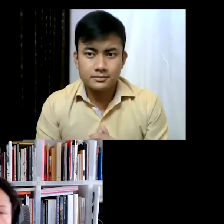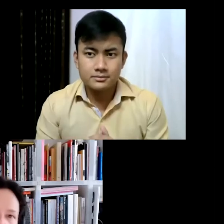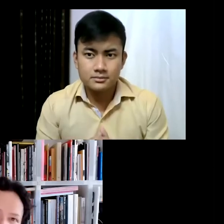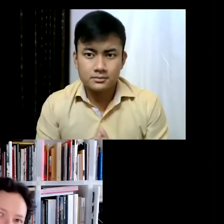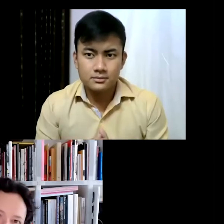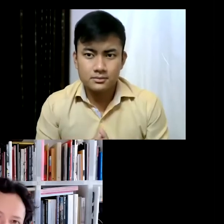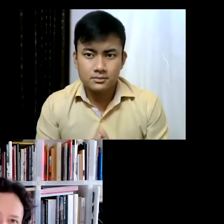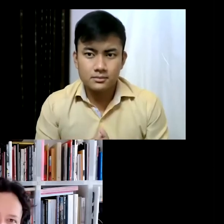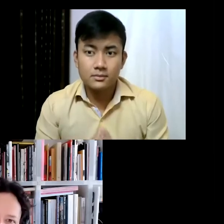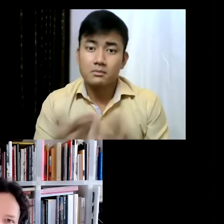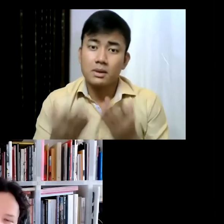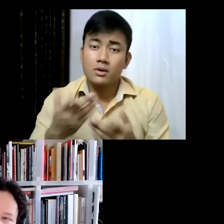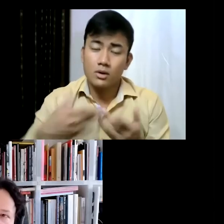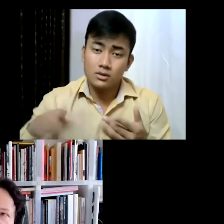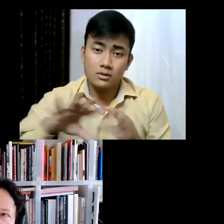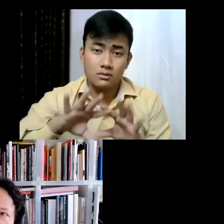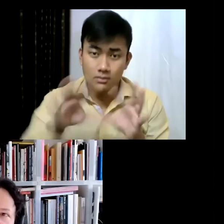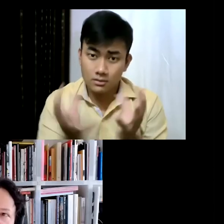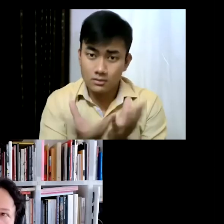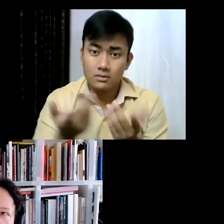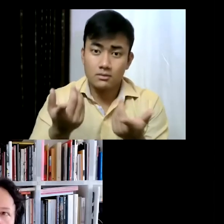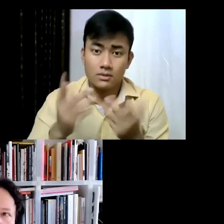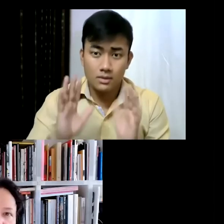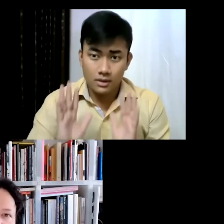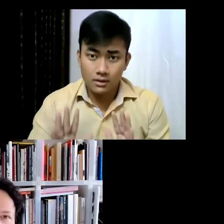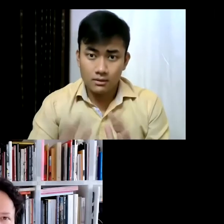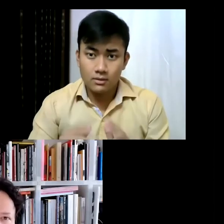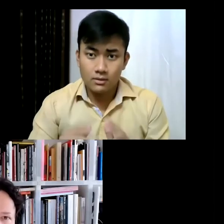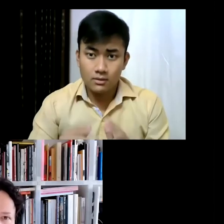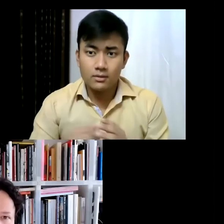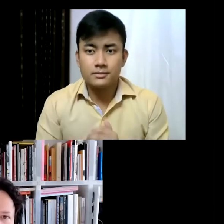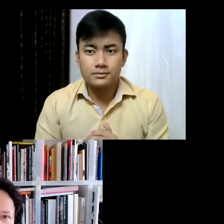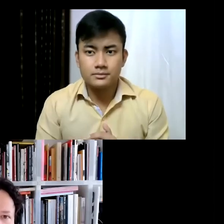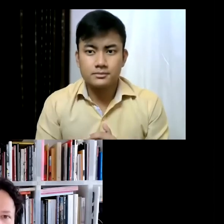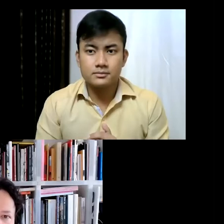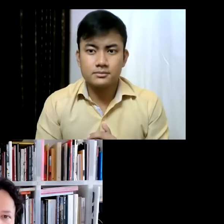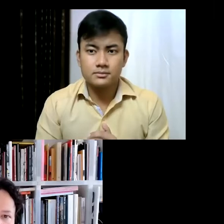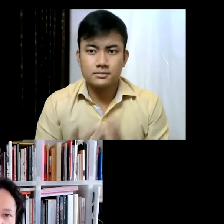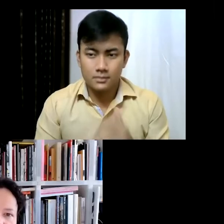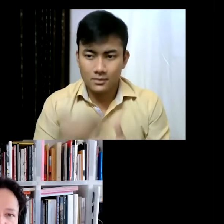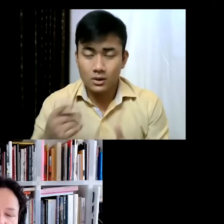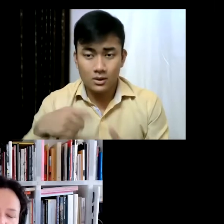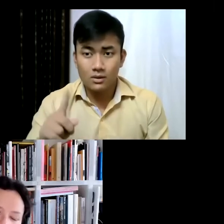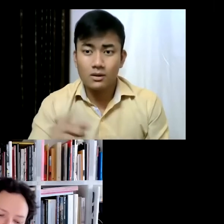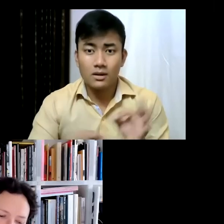global exhibition. I think it has to do also with the structure of the show itself which it's not